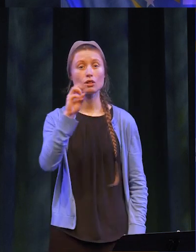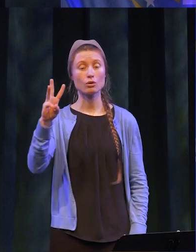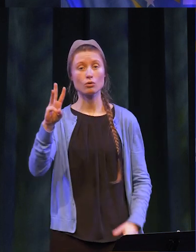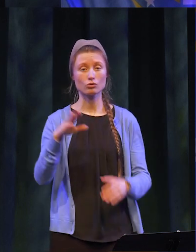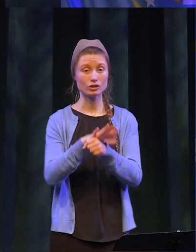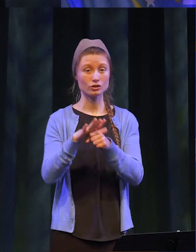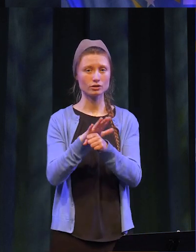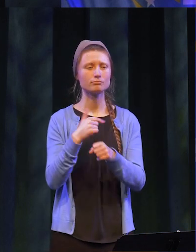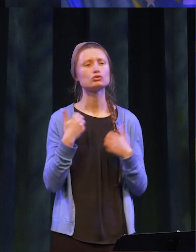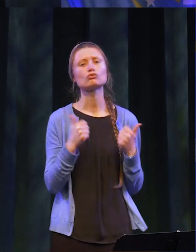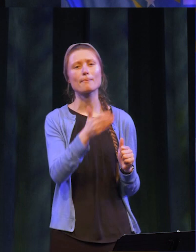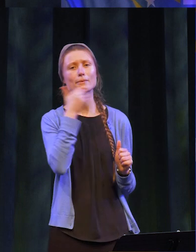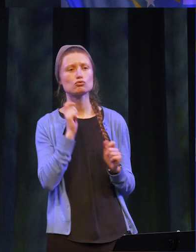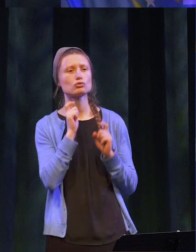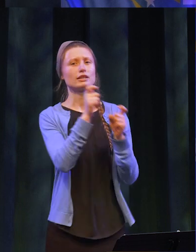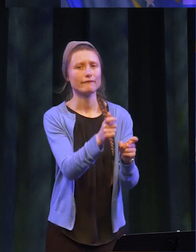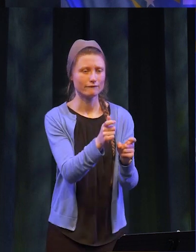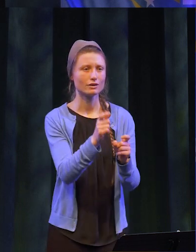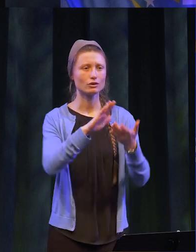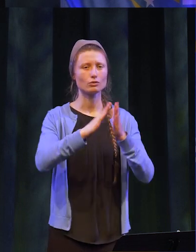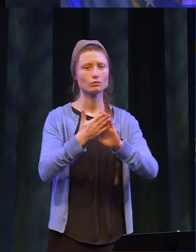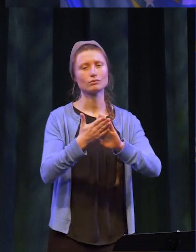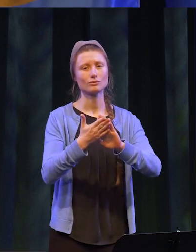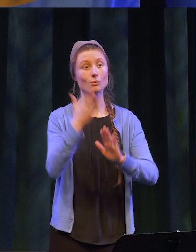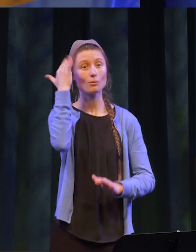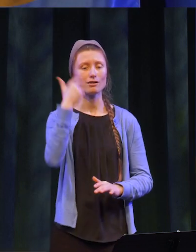tried my best to give back the to our community for my good fortune.